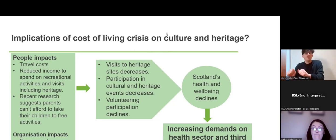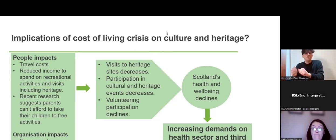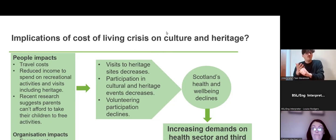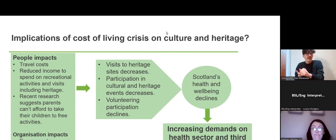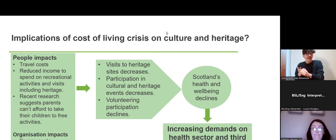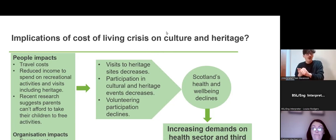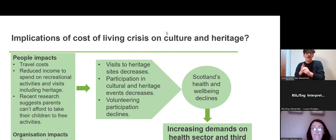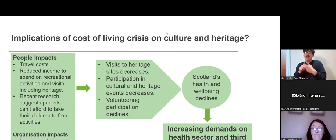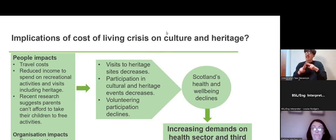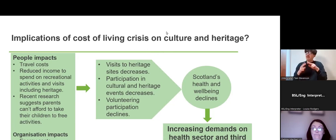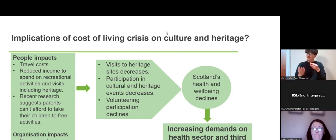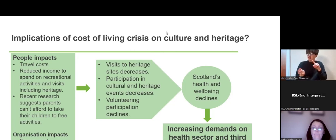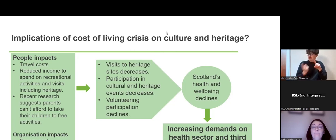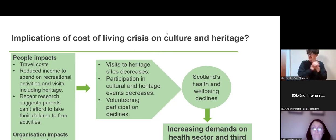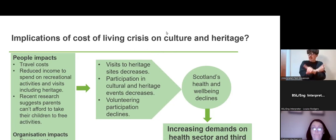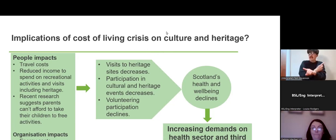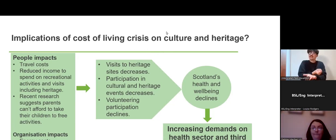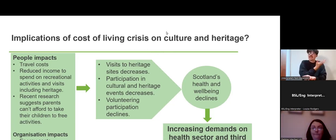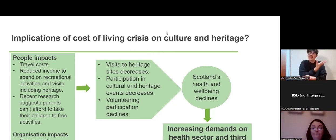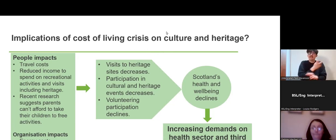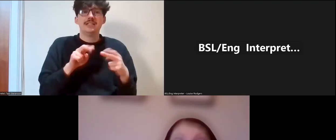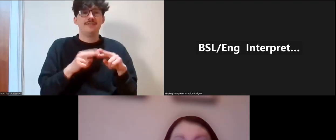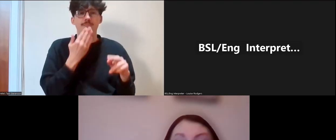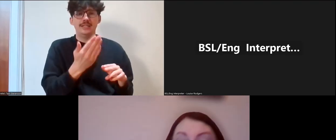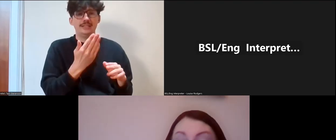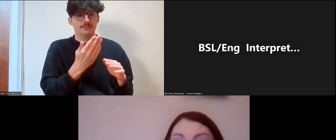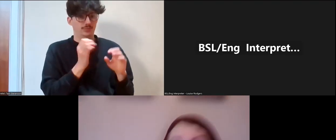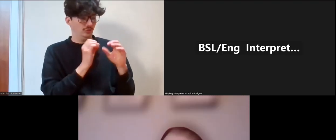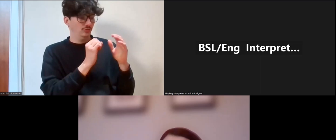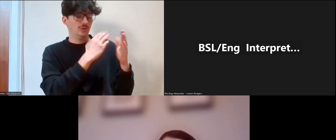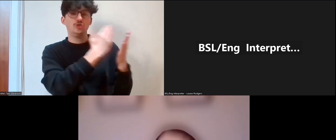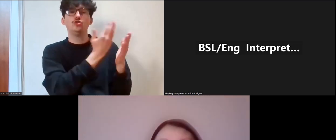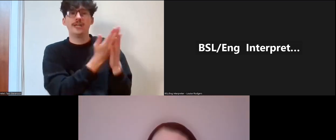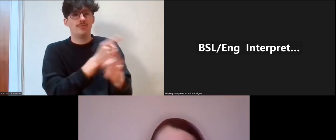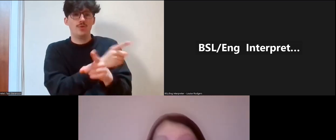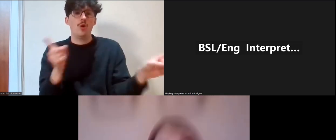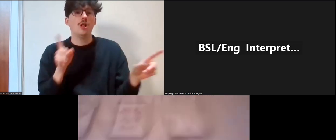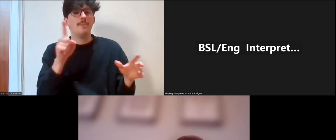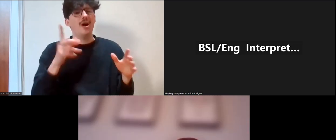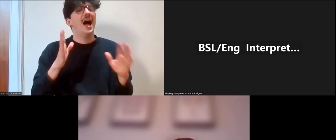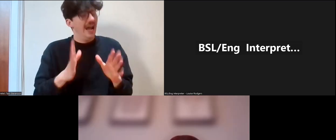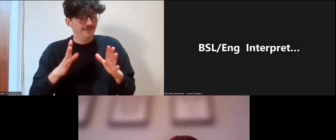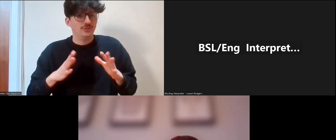that last slide and share that, but we are going to move on. A perfect link around talking about